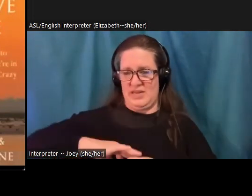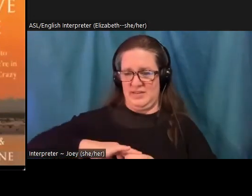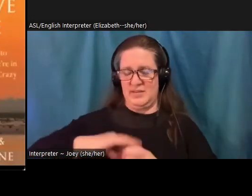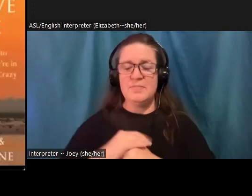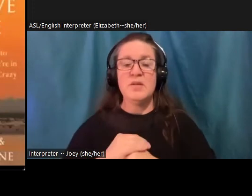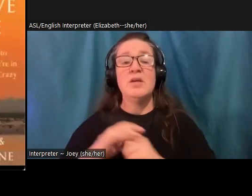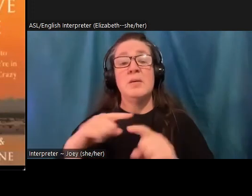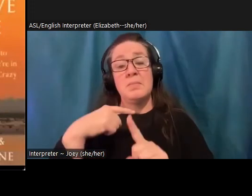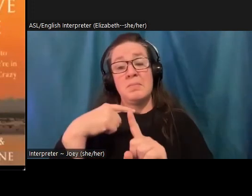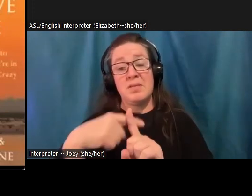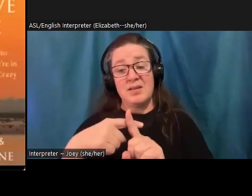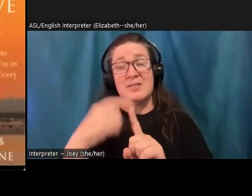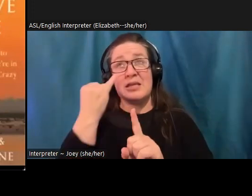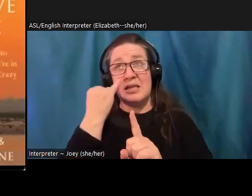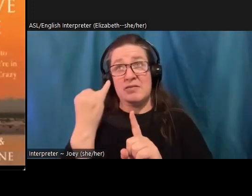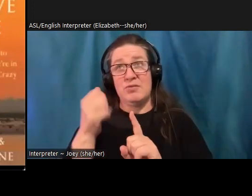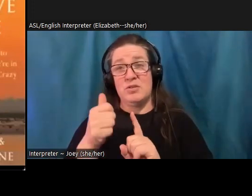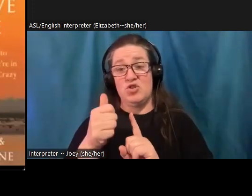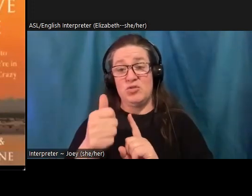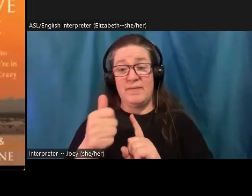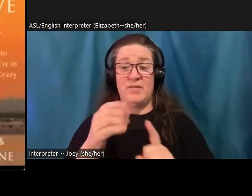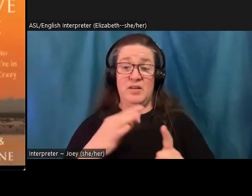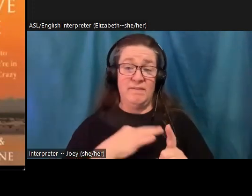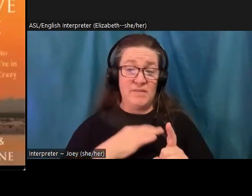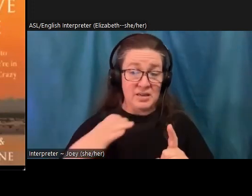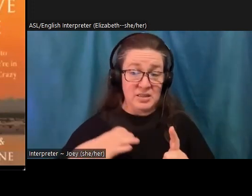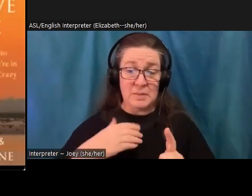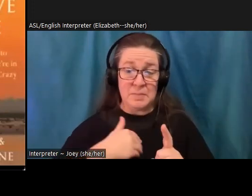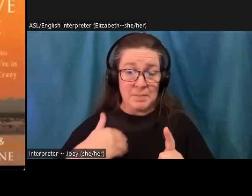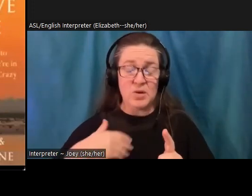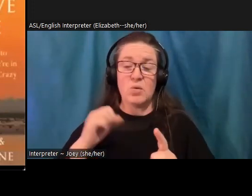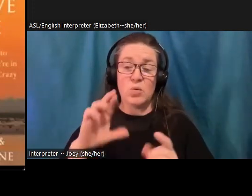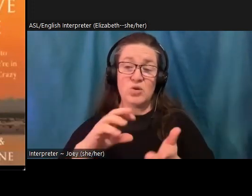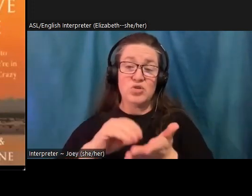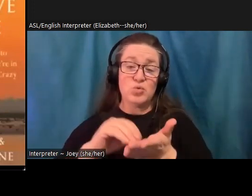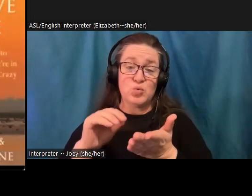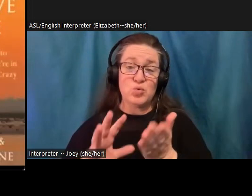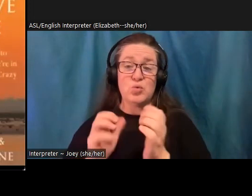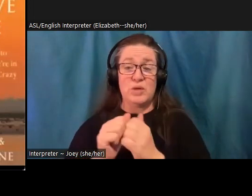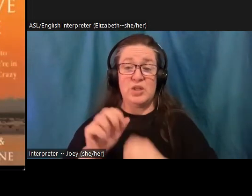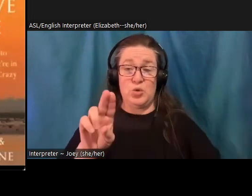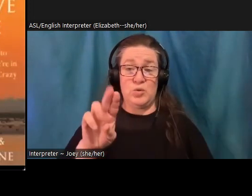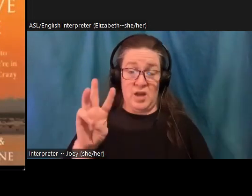a faculty member or student with the with U DUB, just a quick